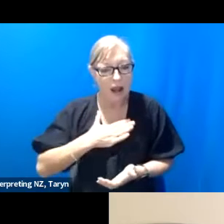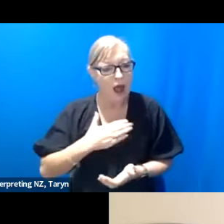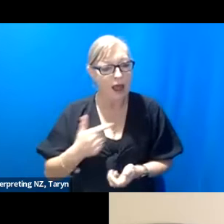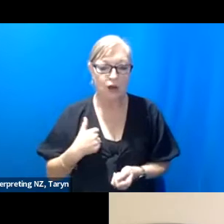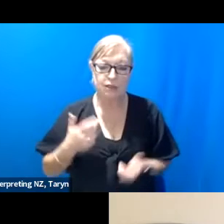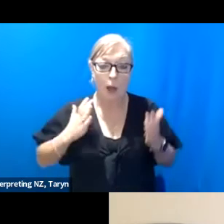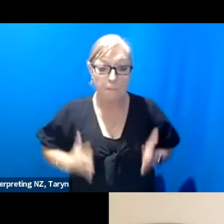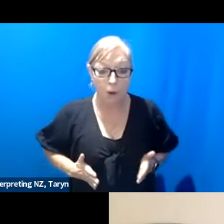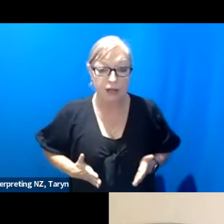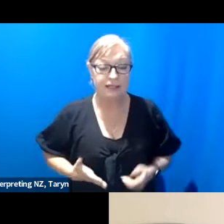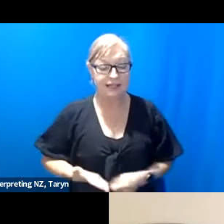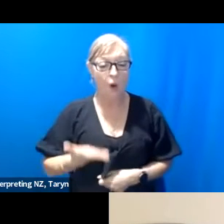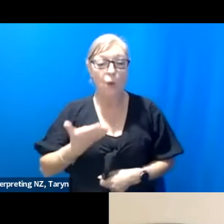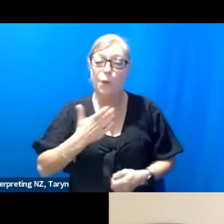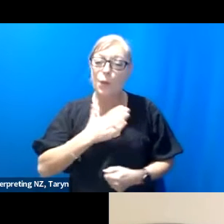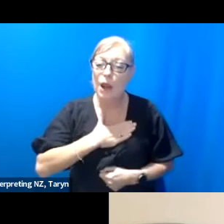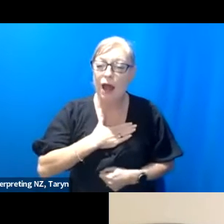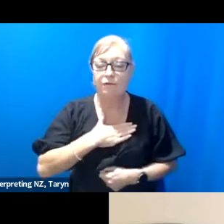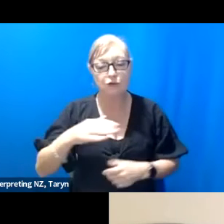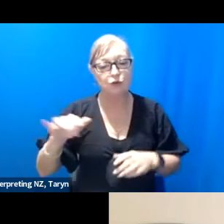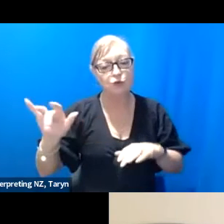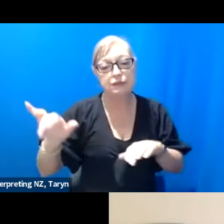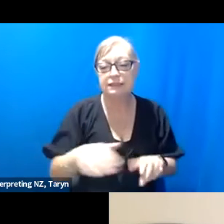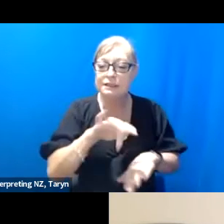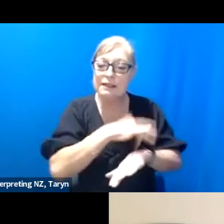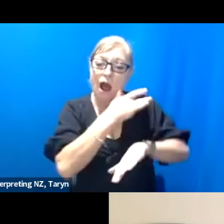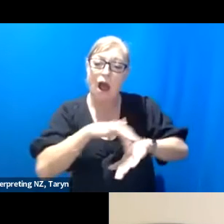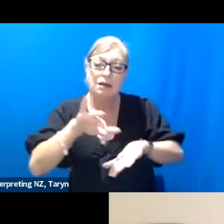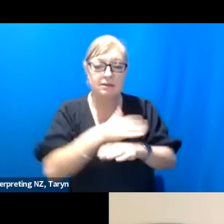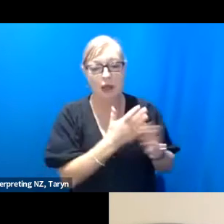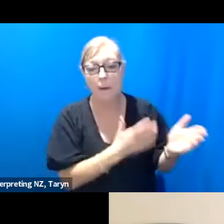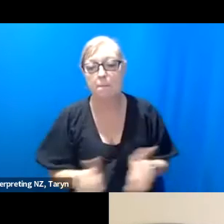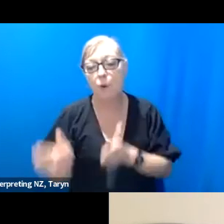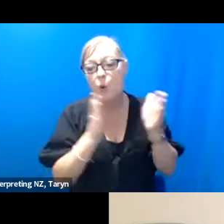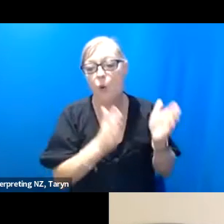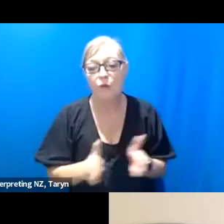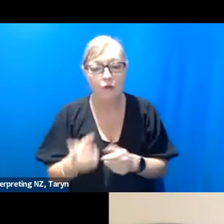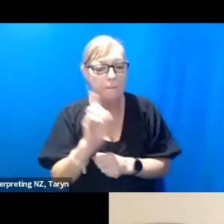we love to move, but also having the opportunity to shift the work and shift with your body is